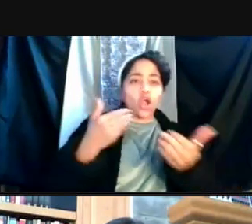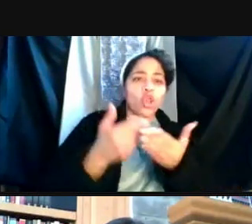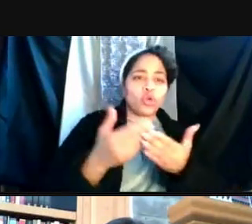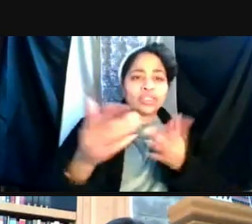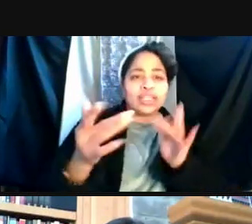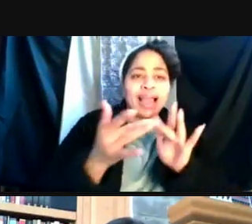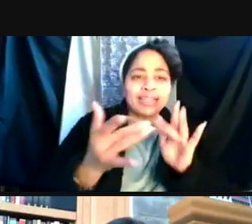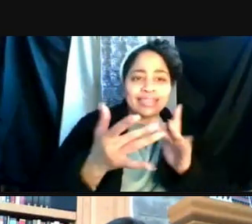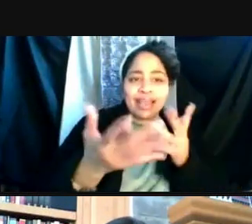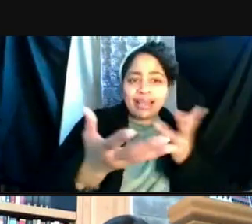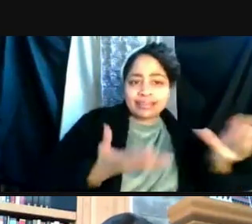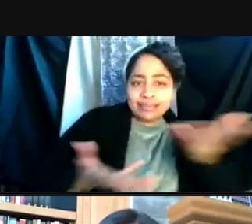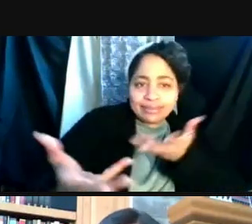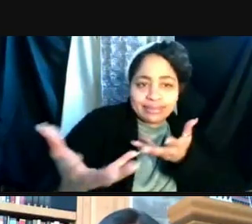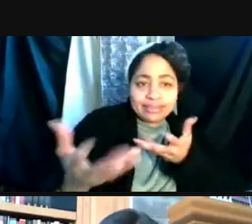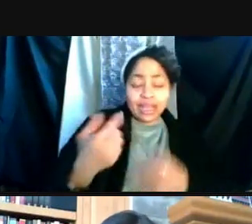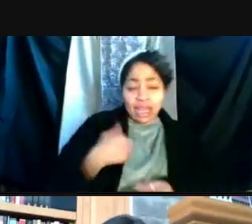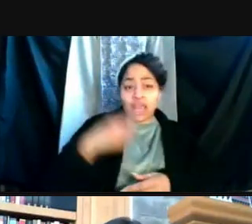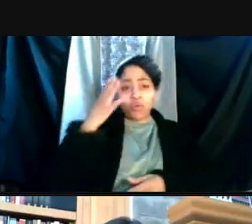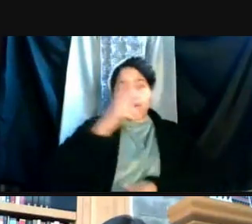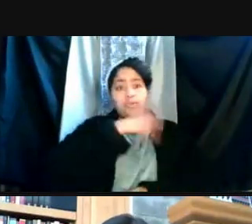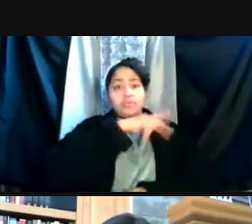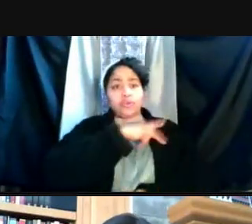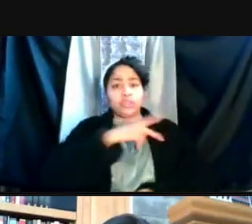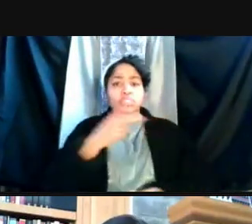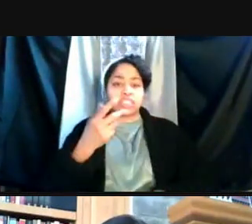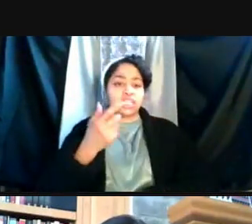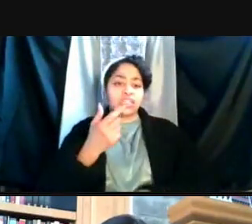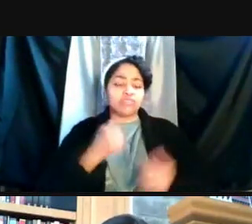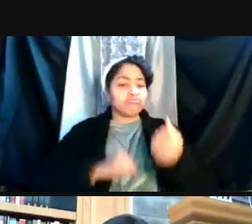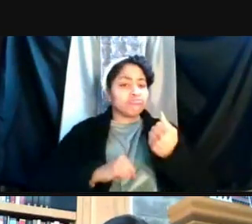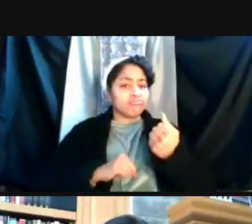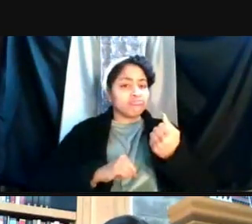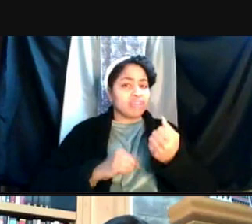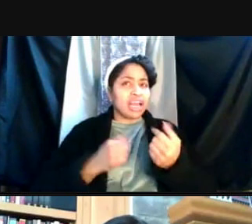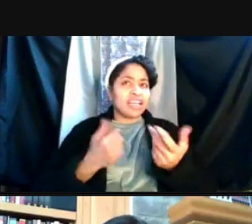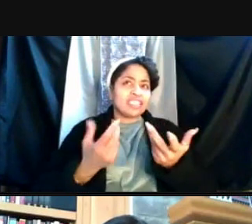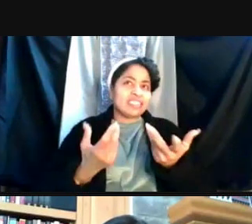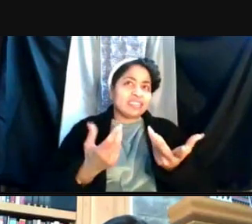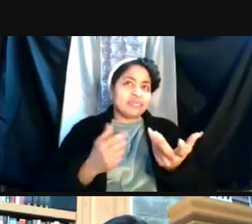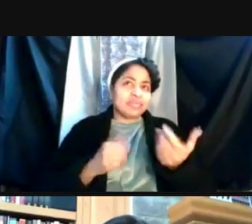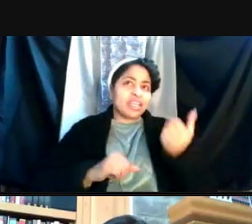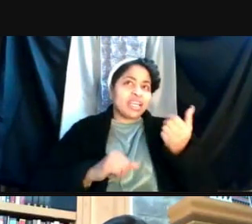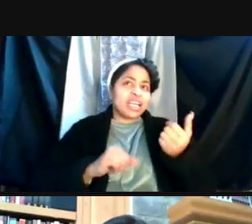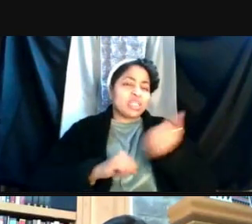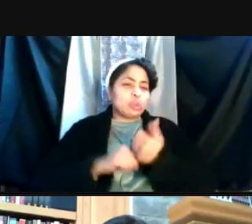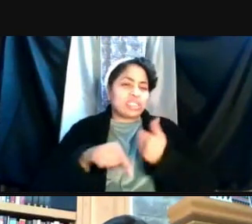And I would personally endorse this right now but we'll take this back to the public health team